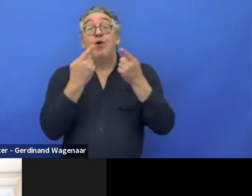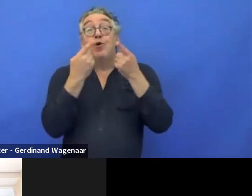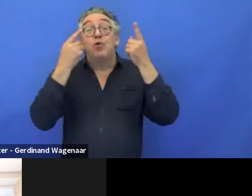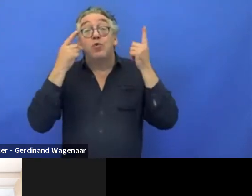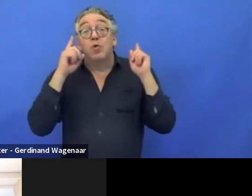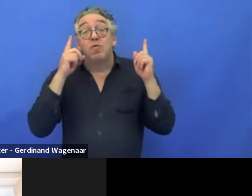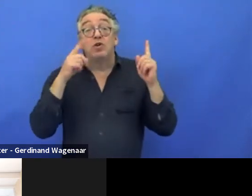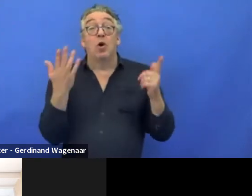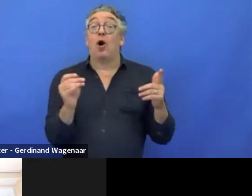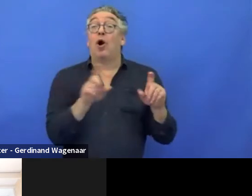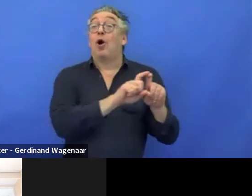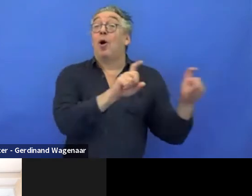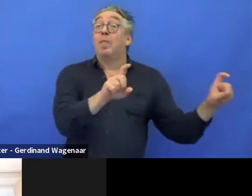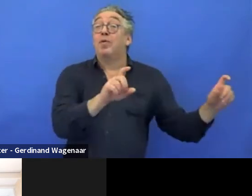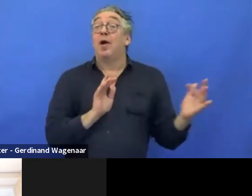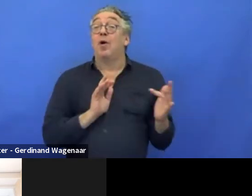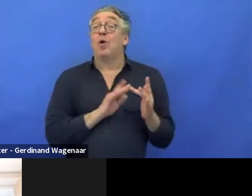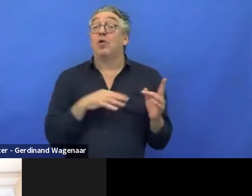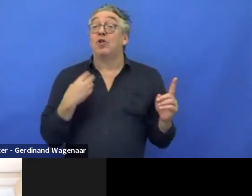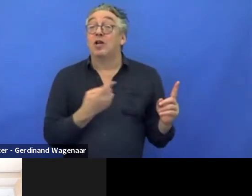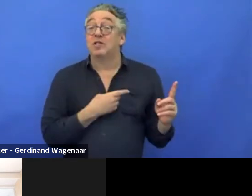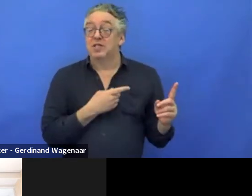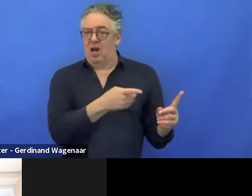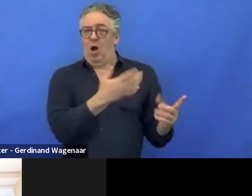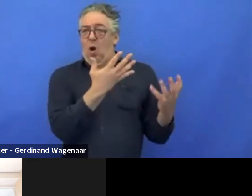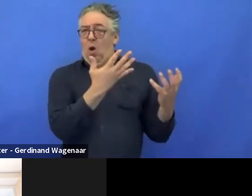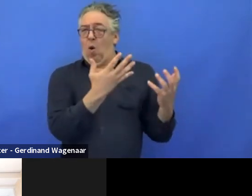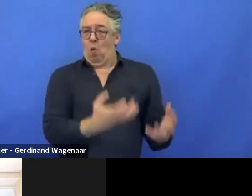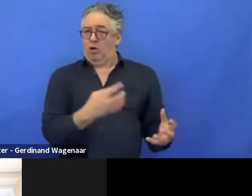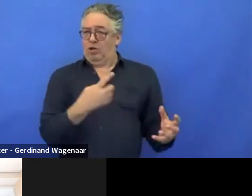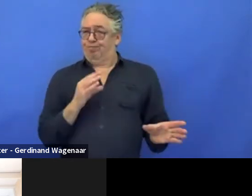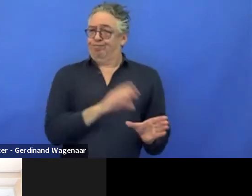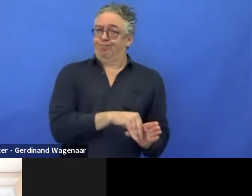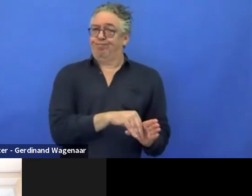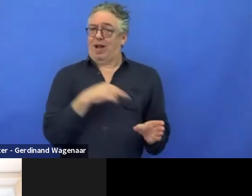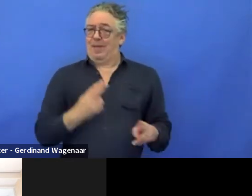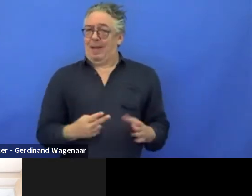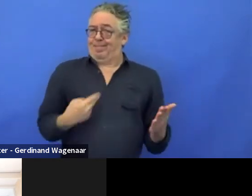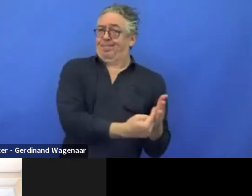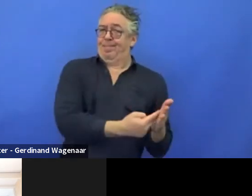that wants to put forward a project proposal, In your view, Magdalena, what are the questions